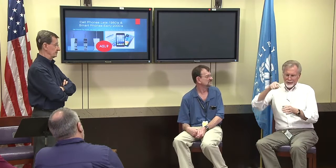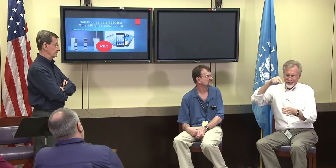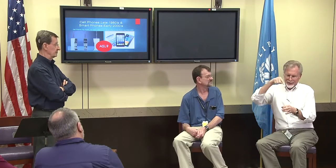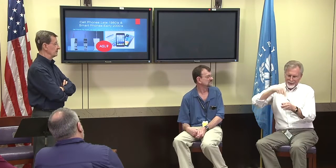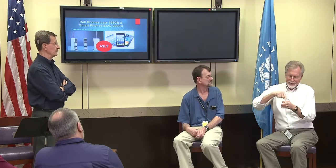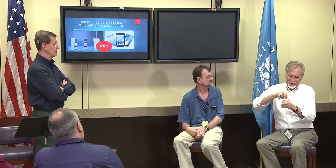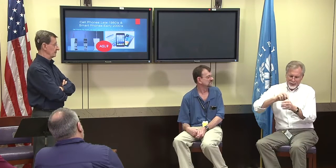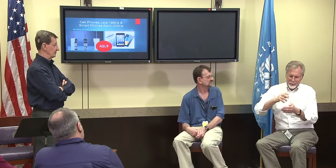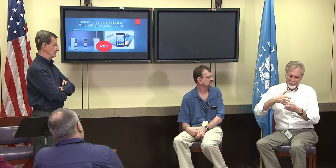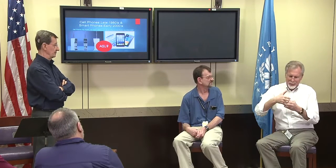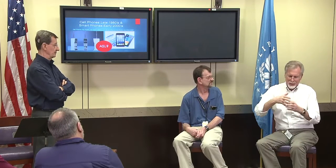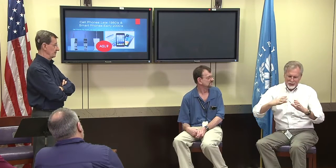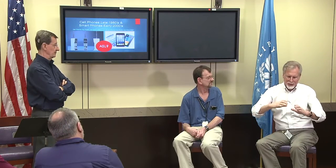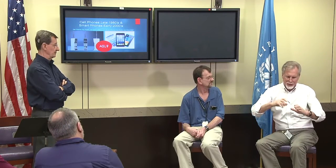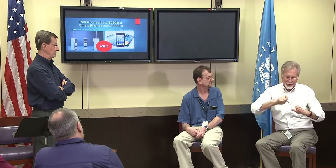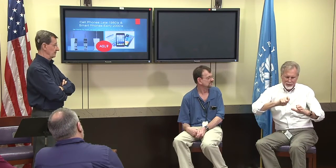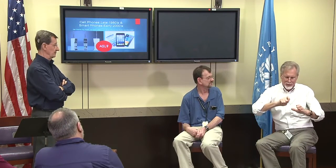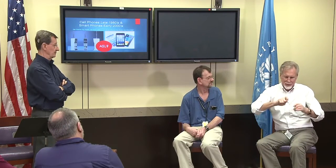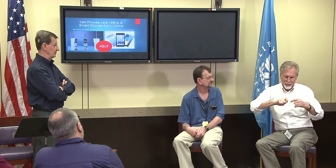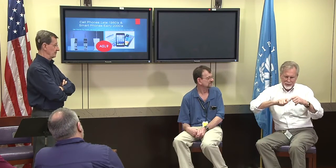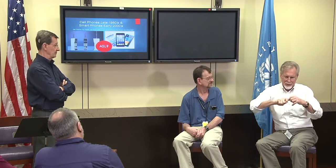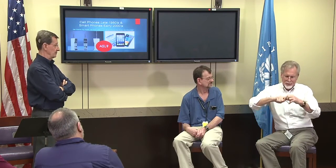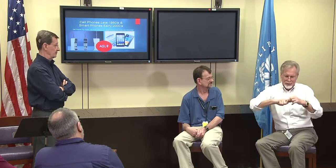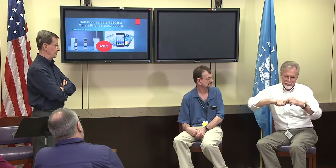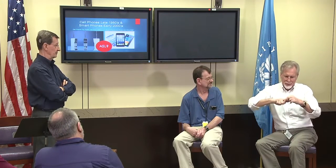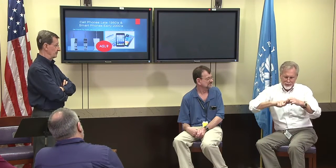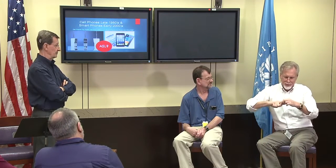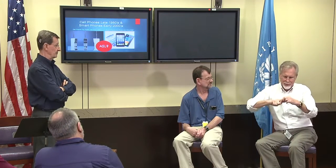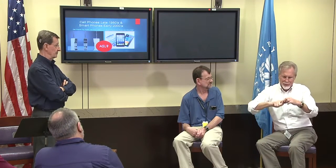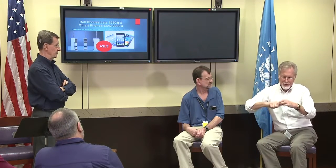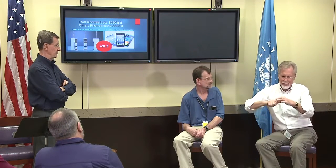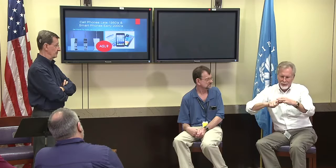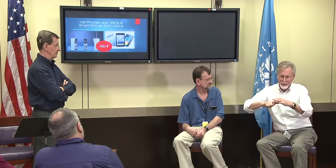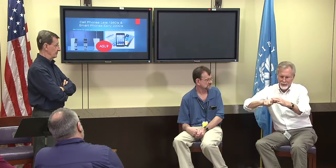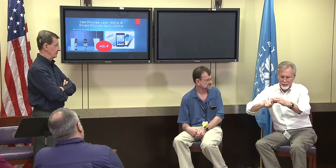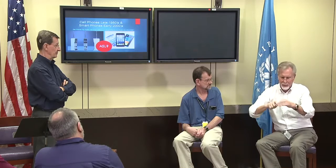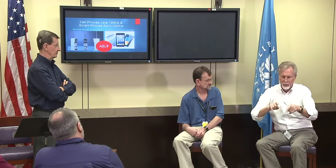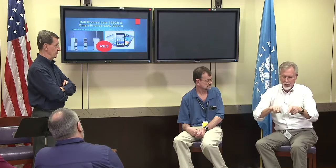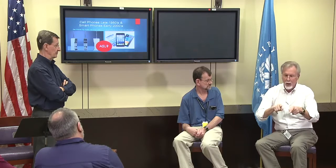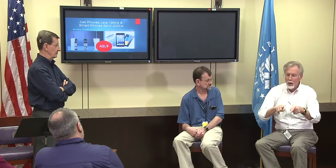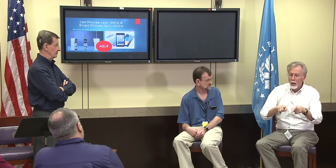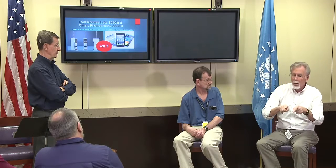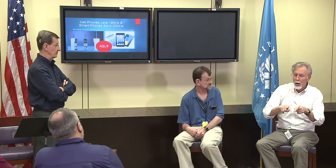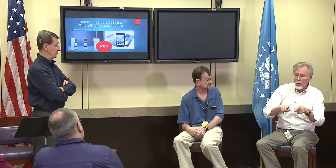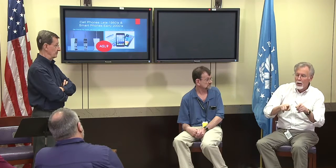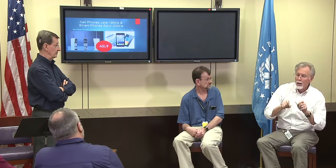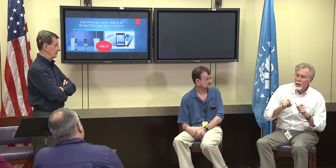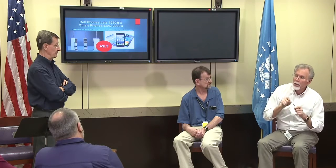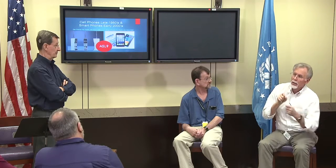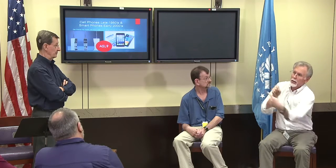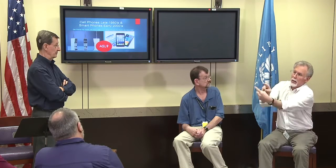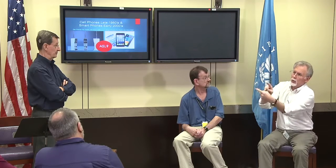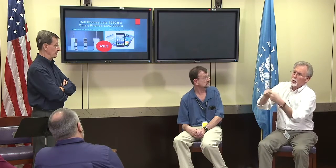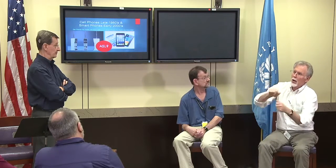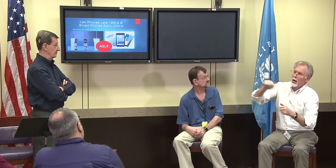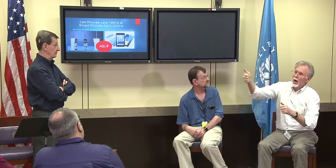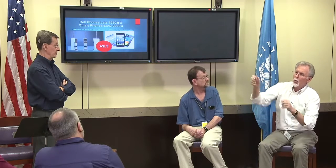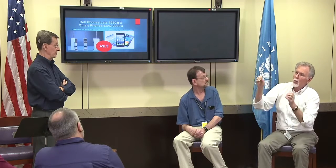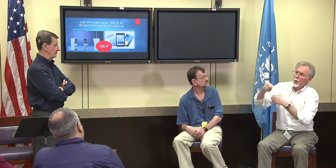that was then sort of had a pin following what they were doing. So you'll be writing out messages at the same time, it was all in handwriting and they go back and forth that way communicating. TTY is a very different machine, obviously, typing back and forth but I do remember seeing that at Gallaudet, it was very interesting